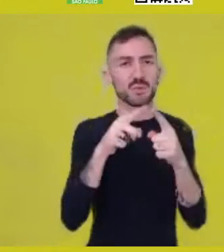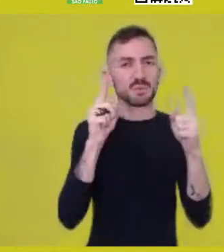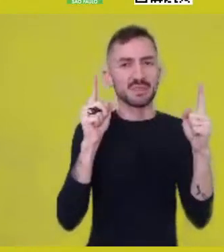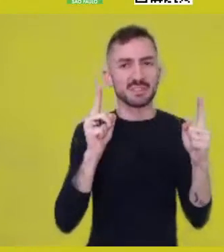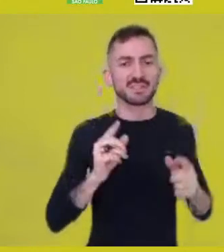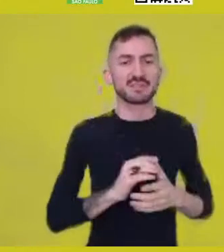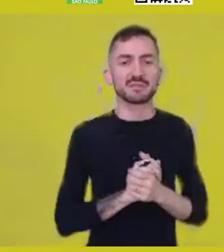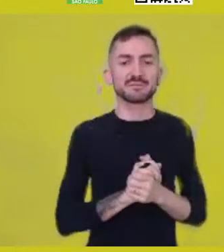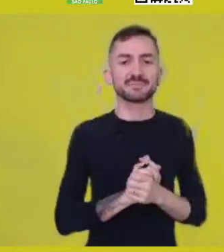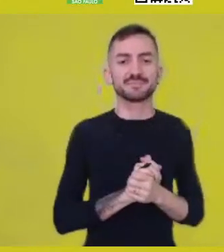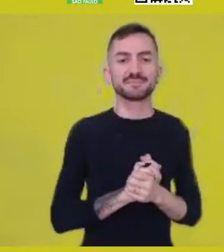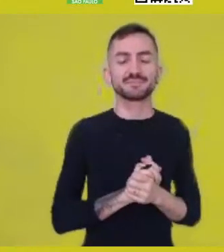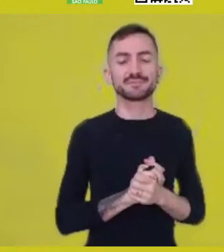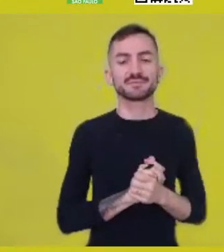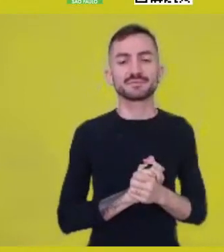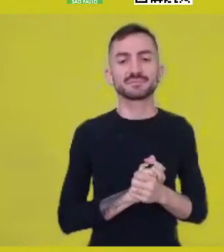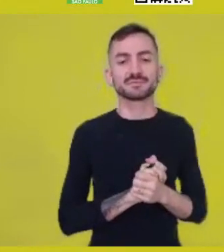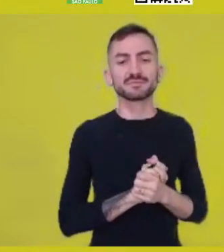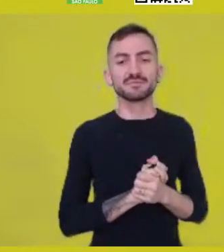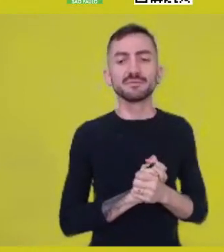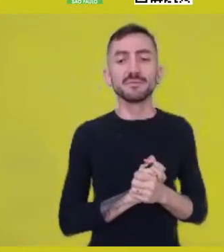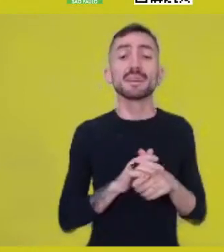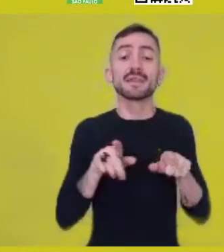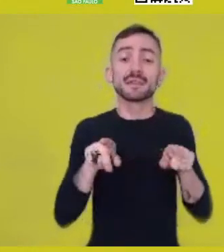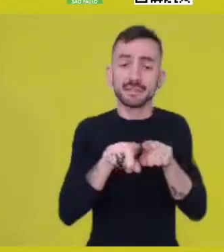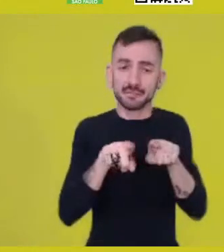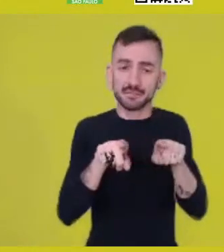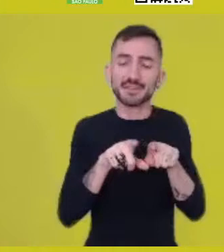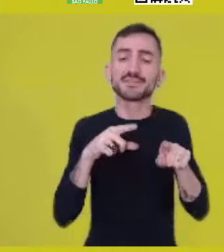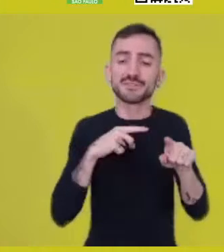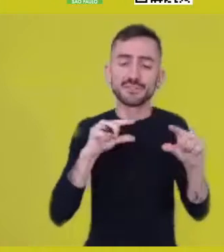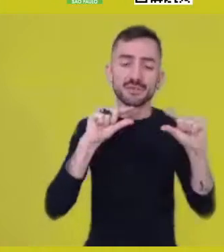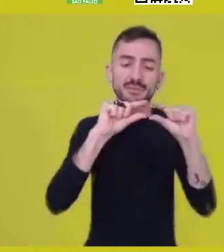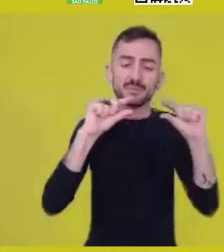And I remember of a proverbial sentence of the Zambundu